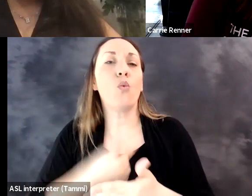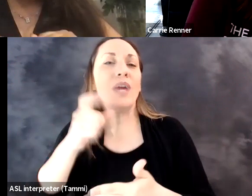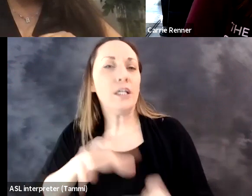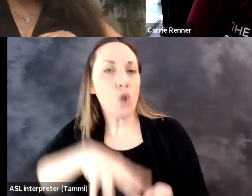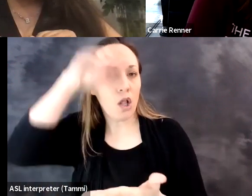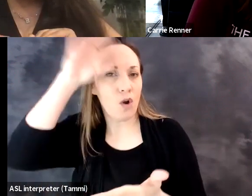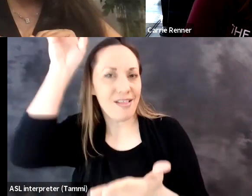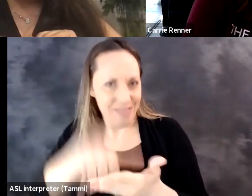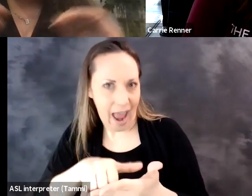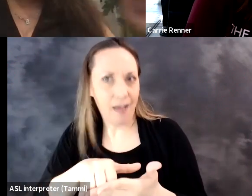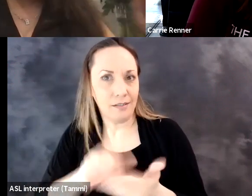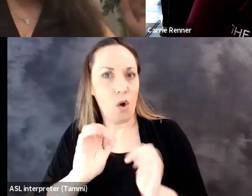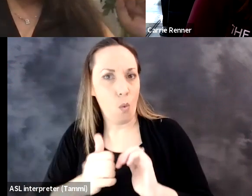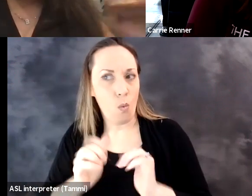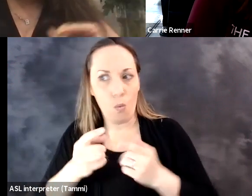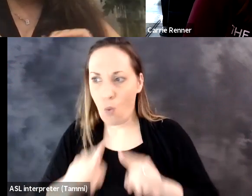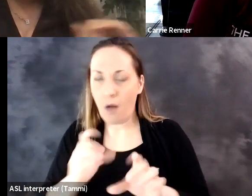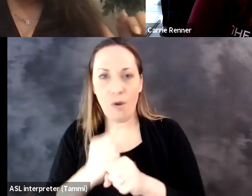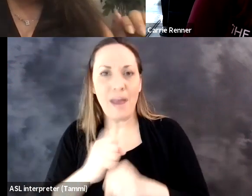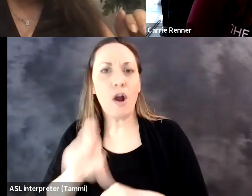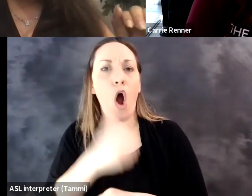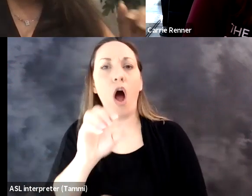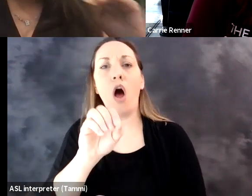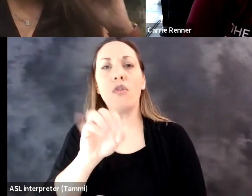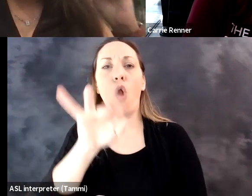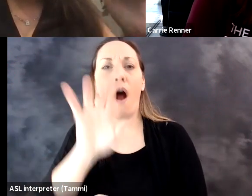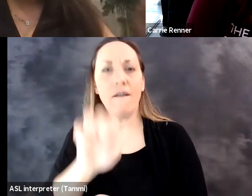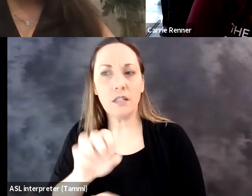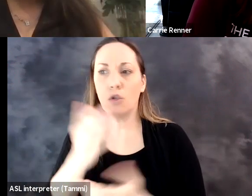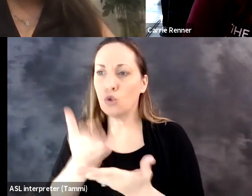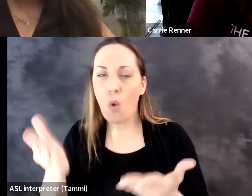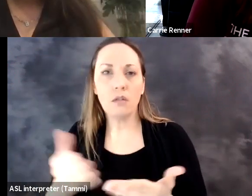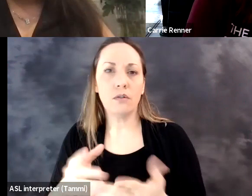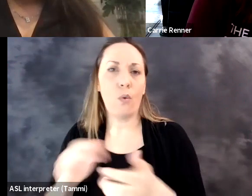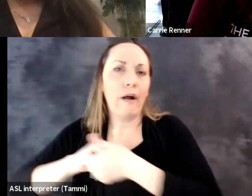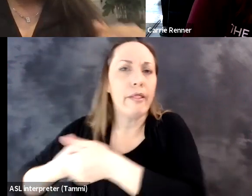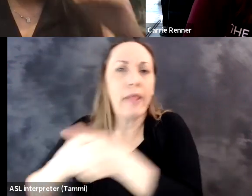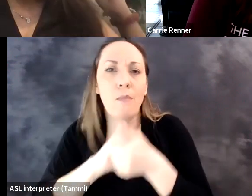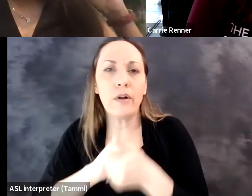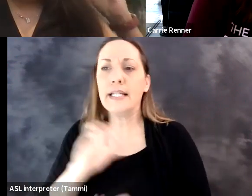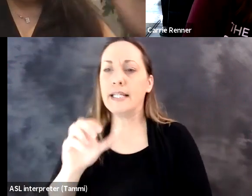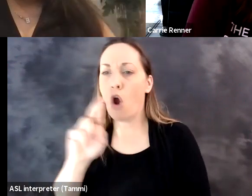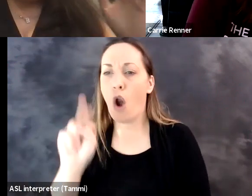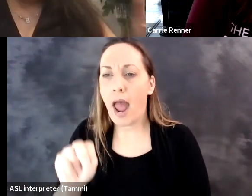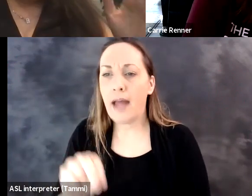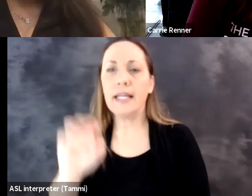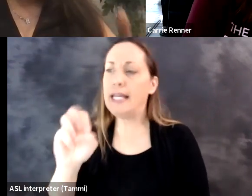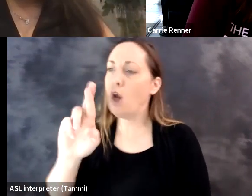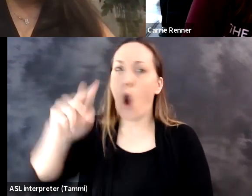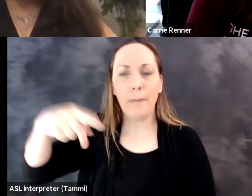you keep the team going? I think we need to learn that as we build other office tools and other